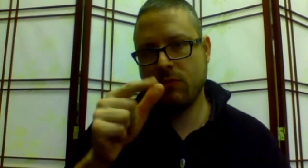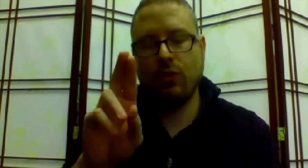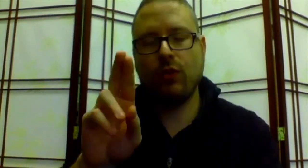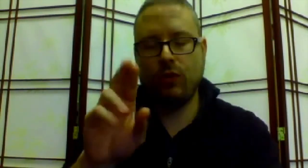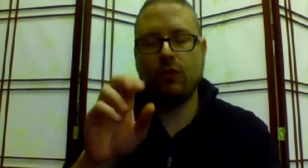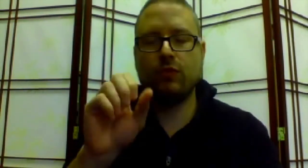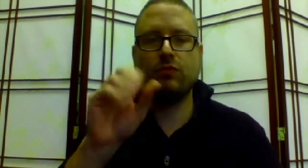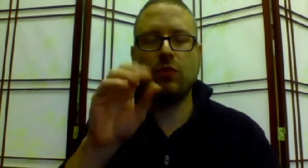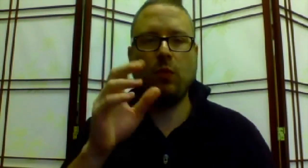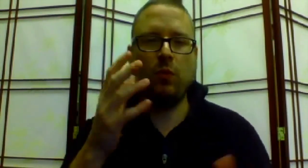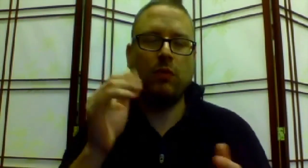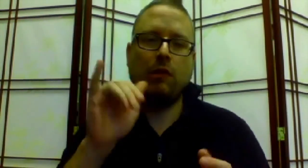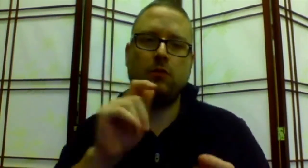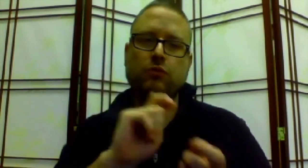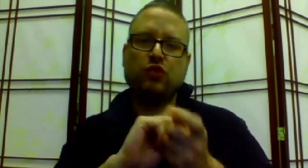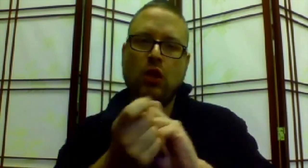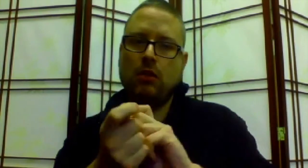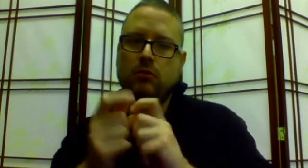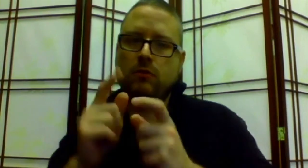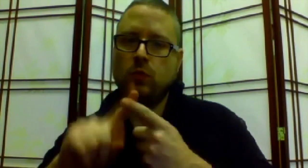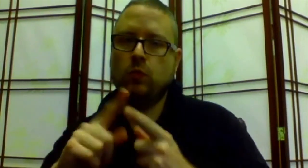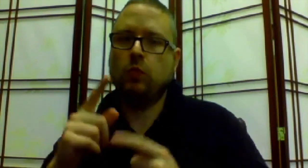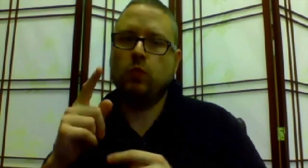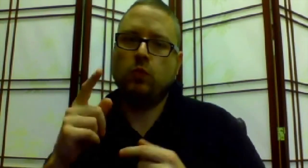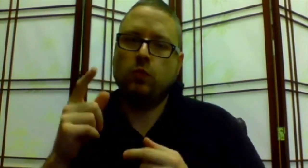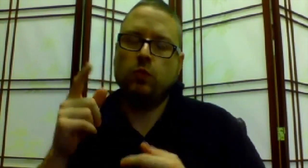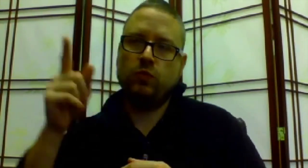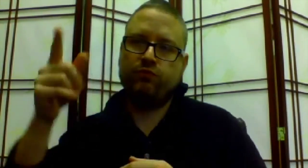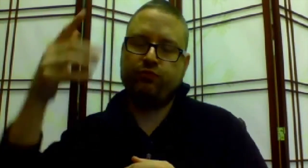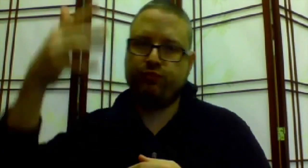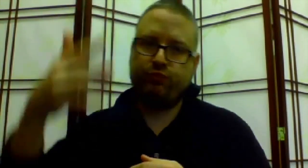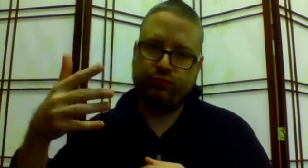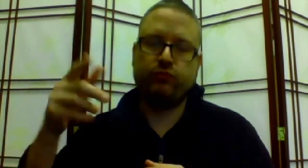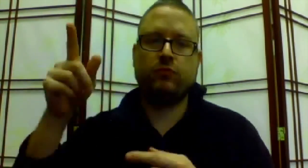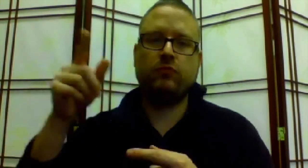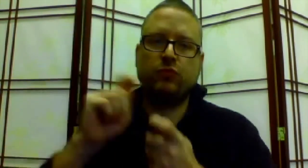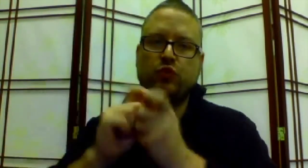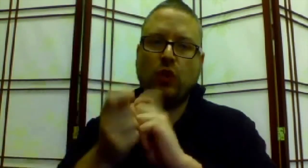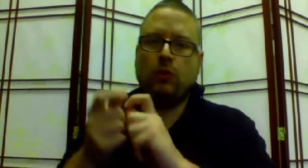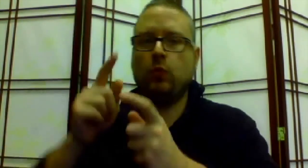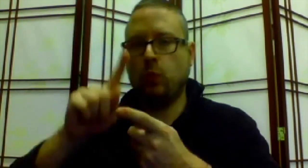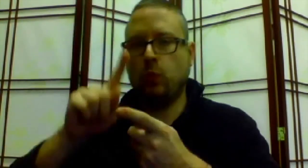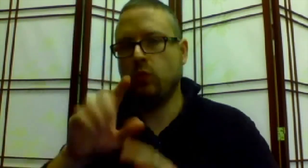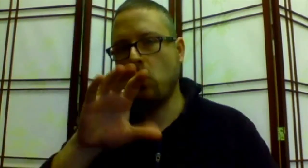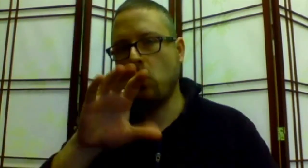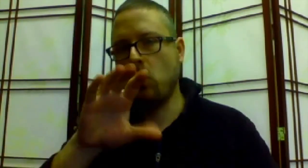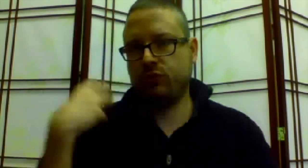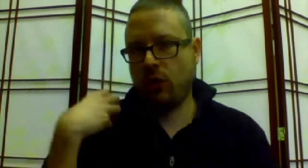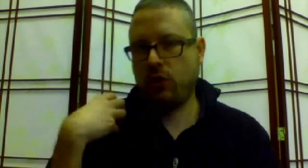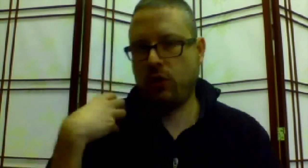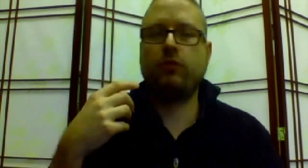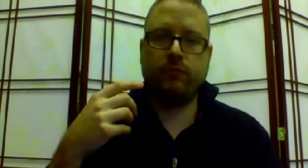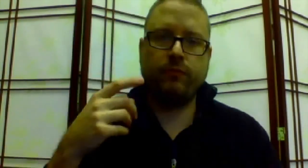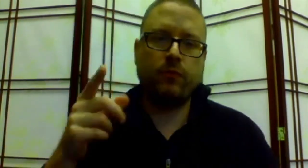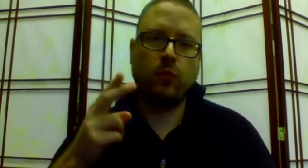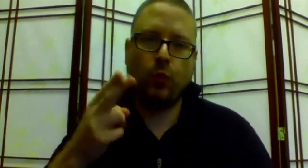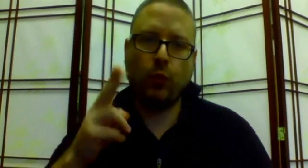Now that the bill has been handed to Ways and Means, you will address it to the co-chairs